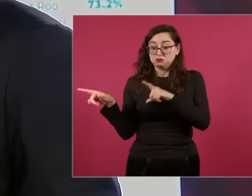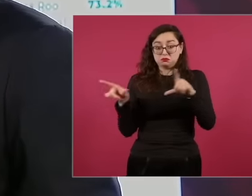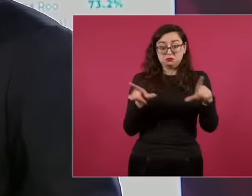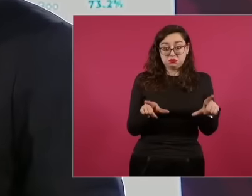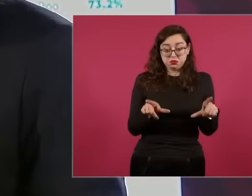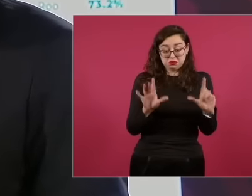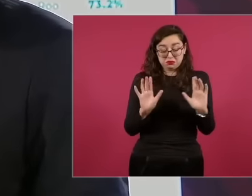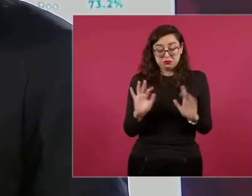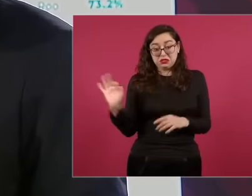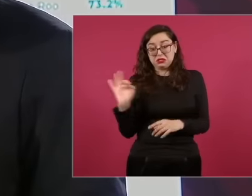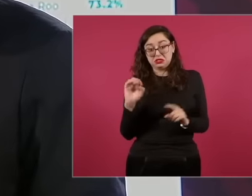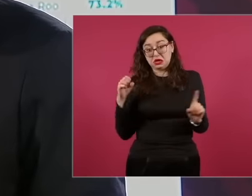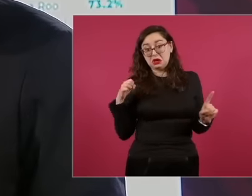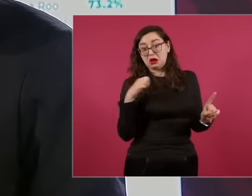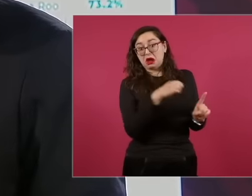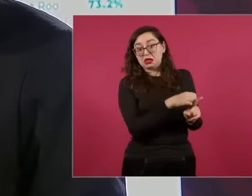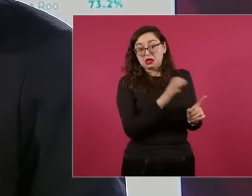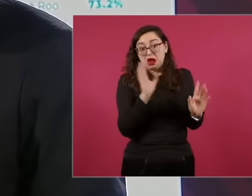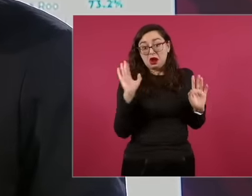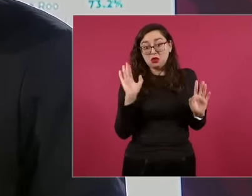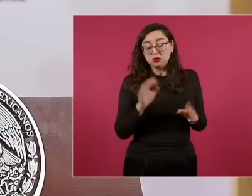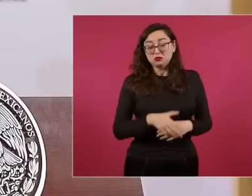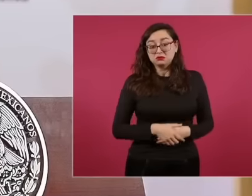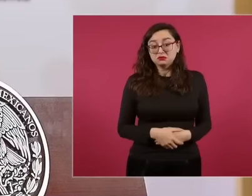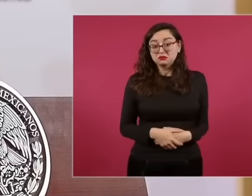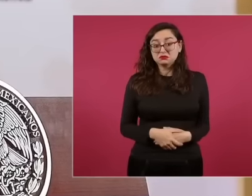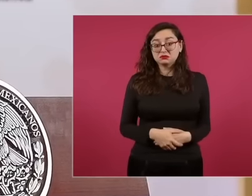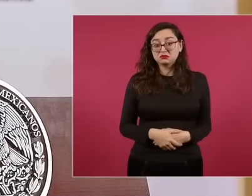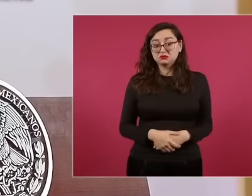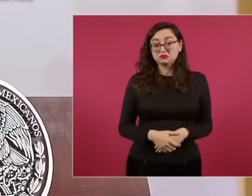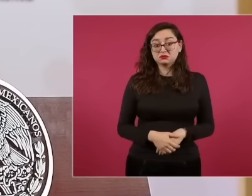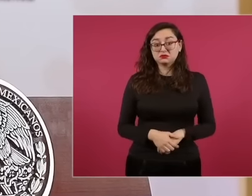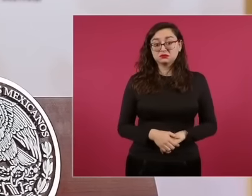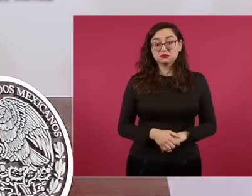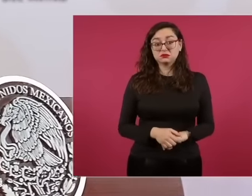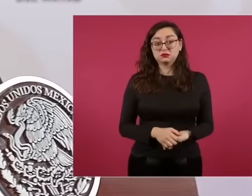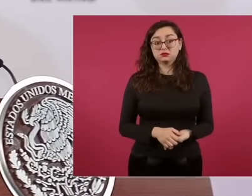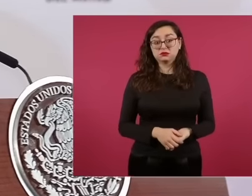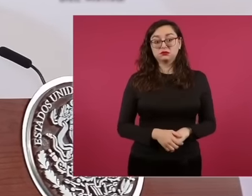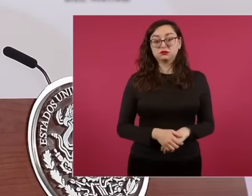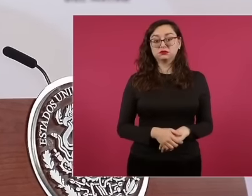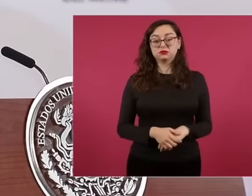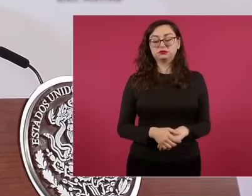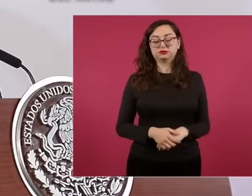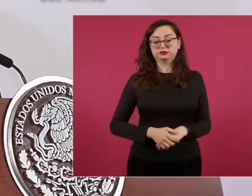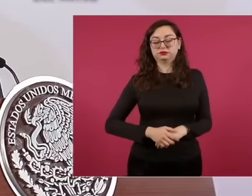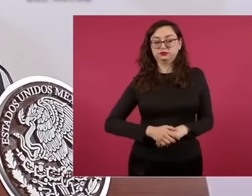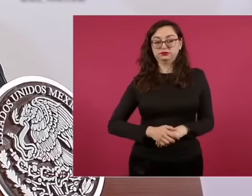tricked her because I don't know if they realize it. Why not?